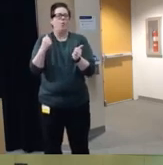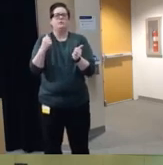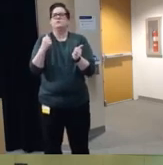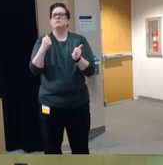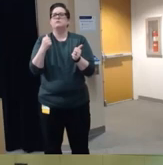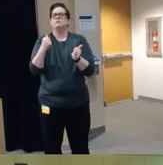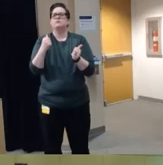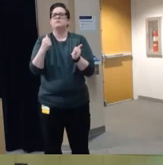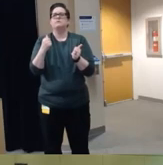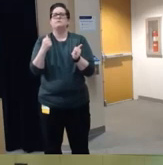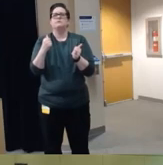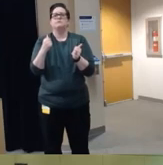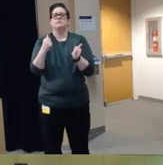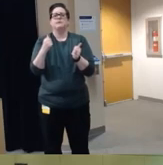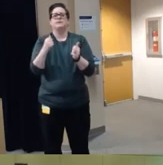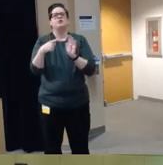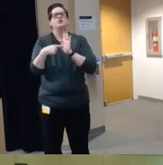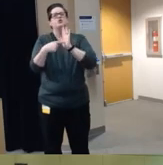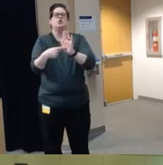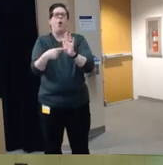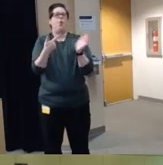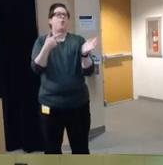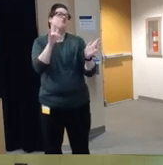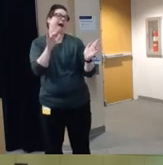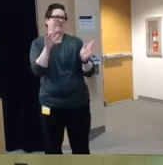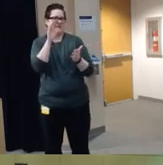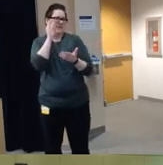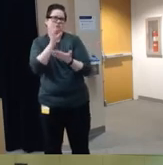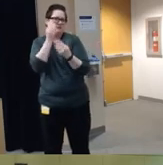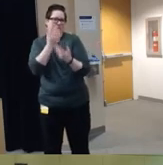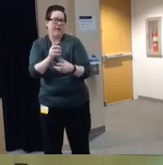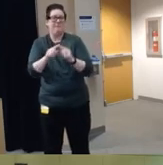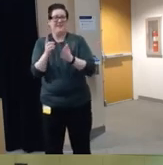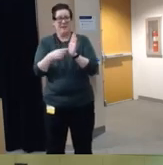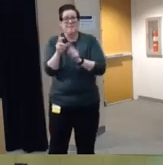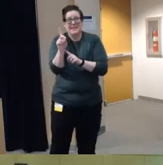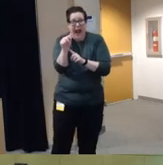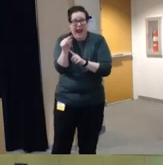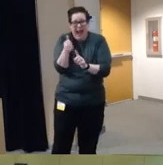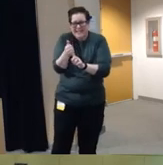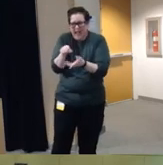or um information that would be considered graphic um the data itself can be difficult to hear um and